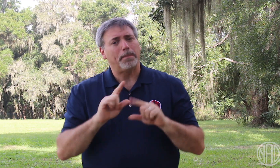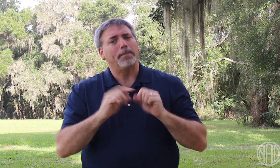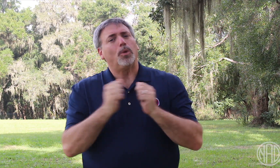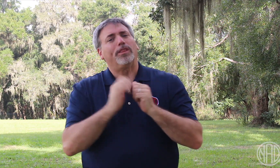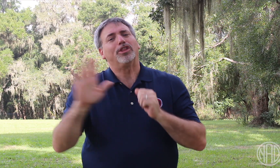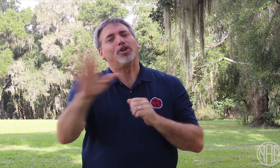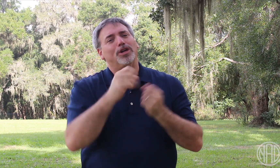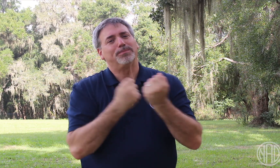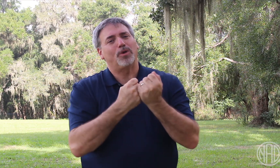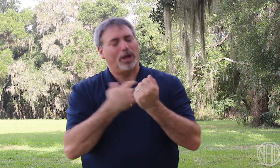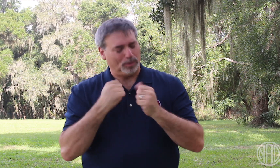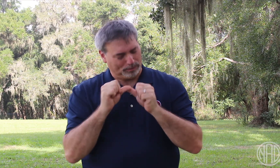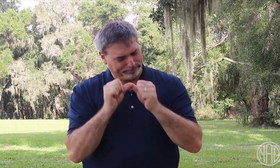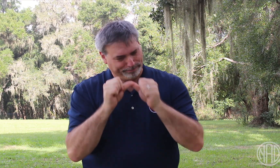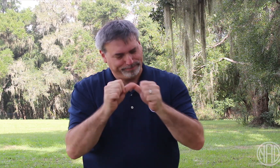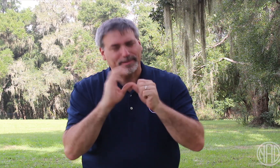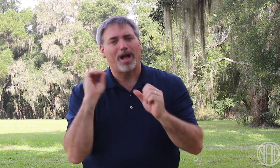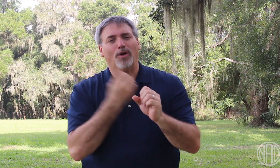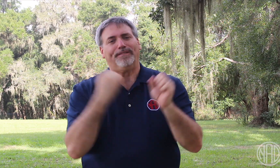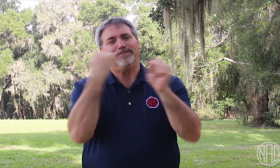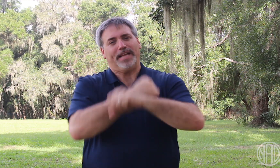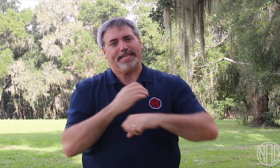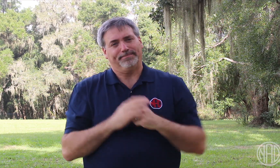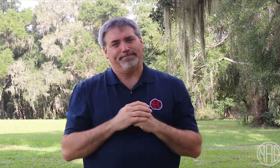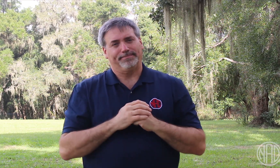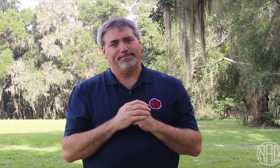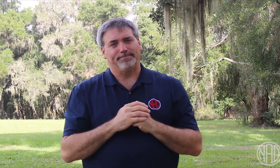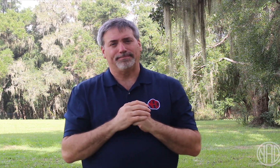We know we can continue our fight thanks to your support.